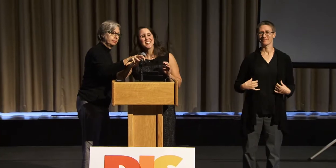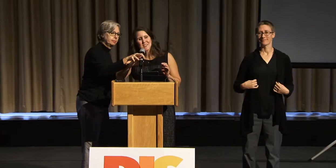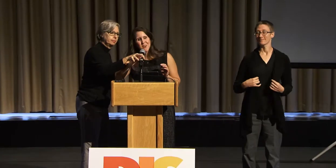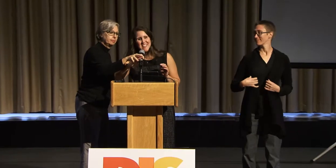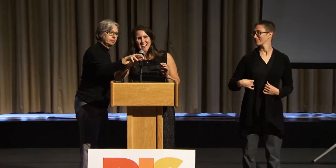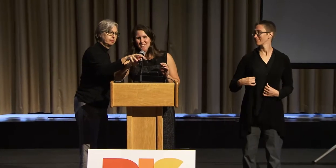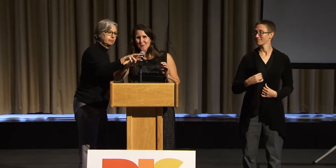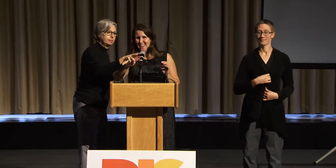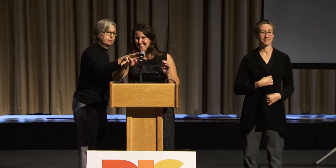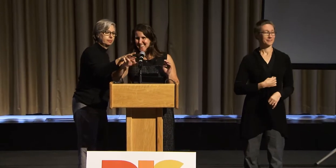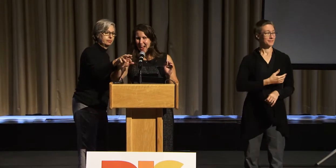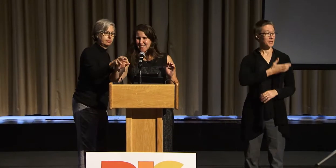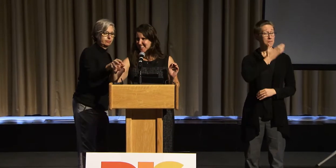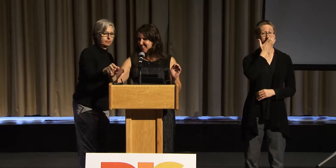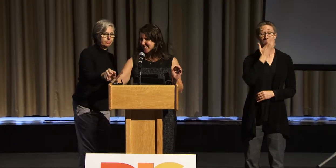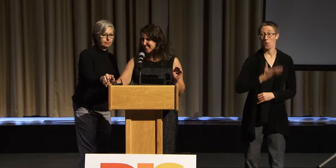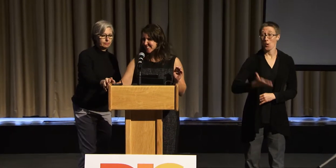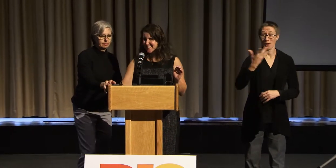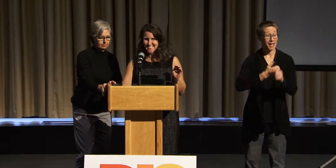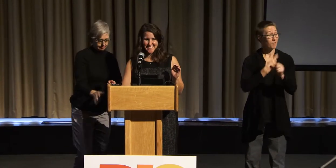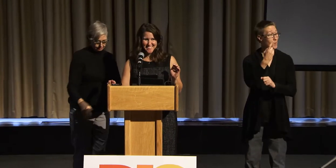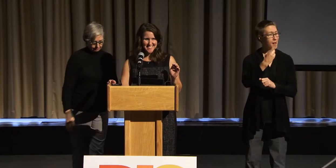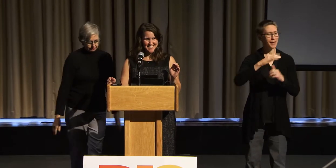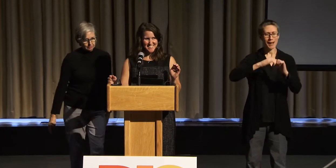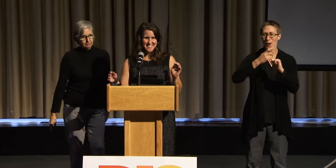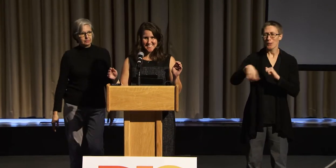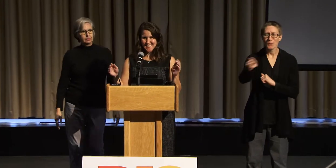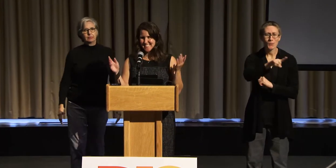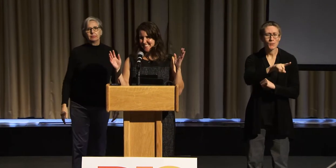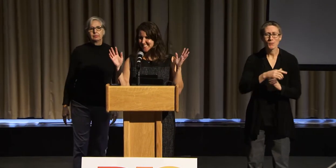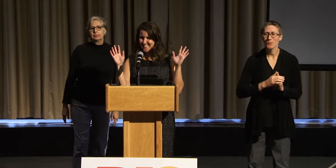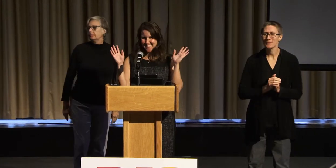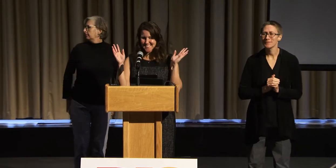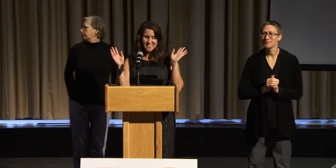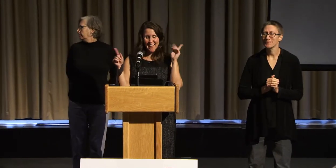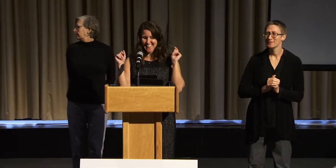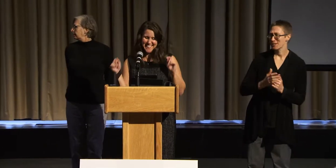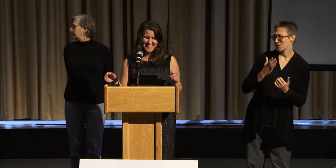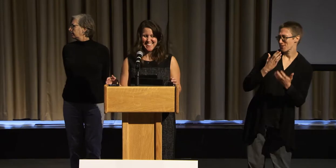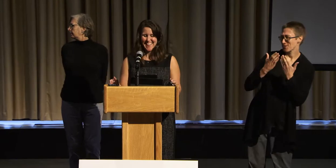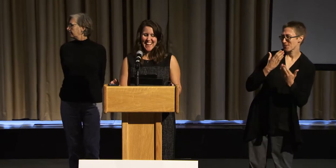Good morning, everyone. How are you? Great. Good. How are you doing?